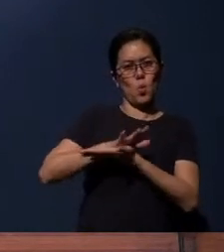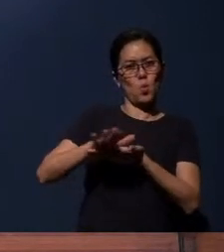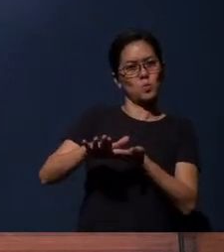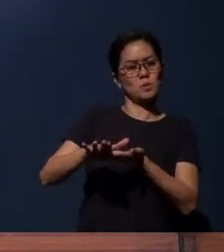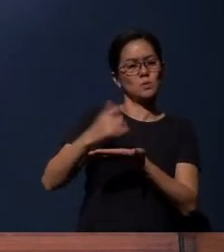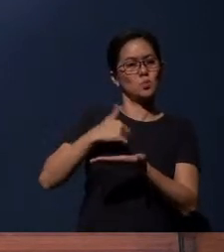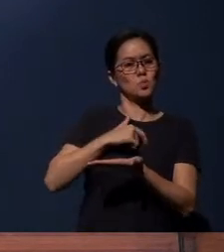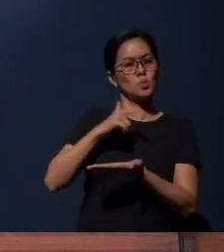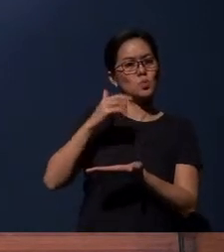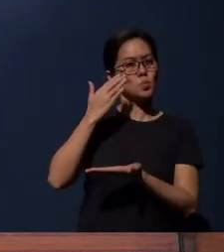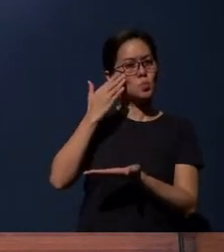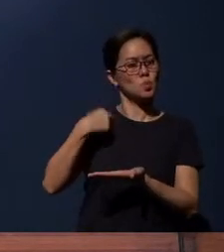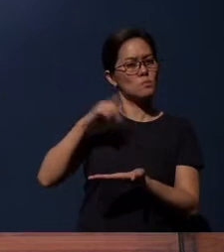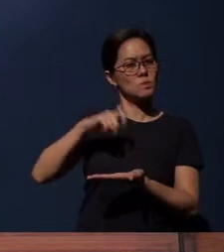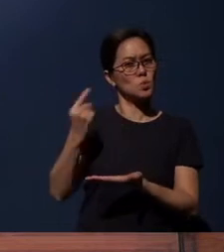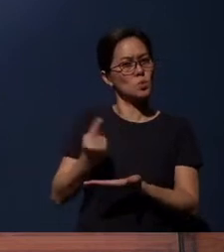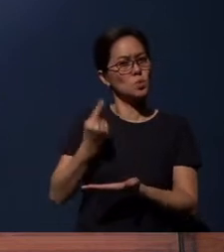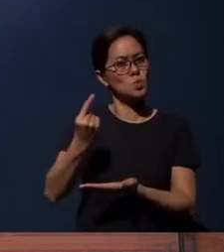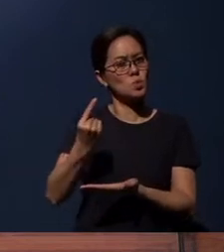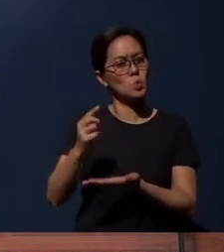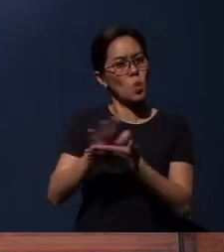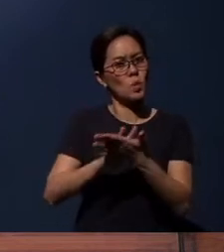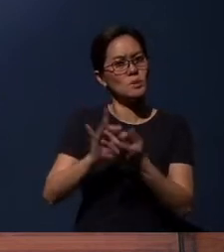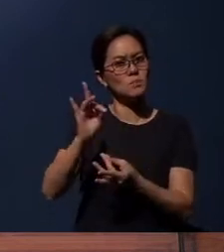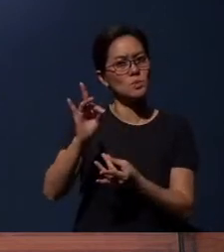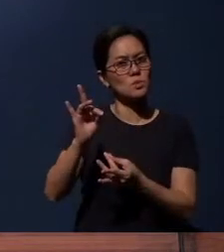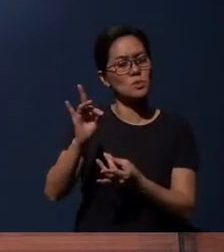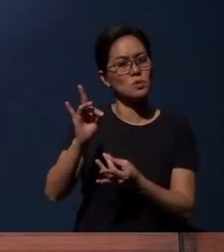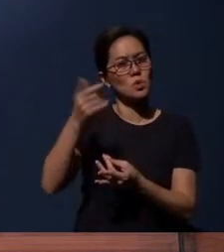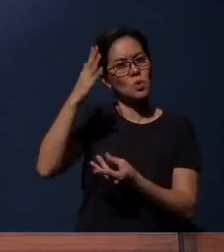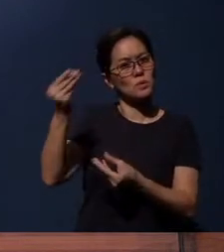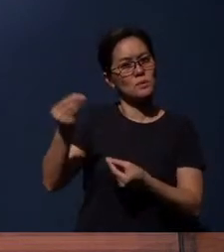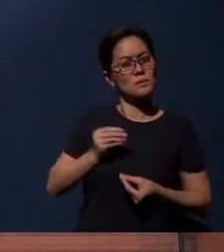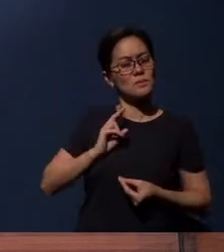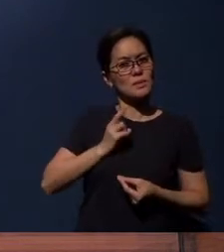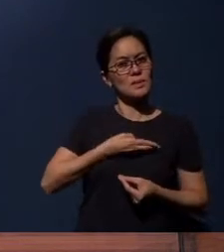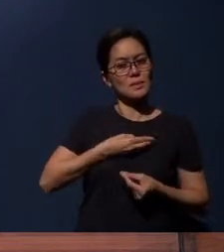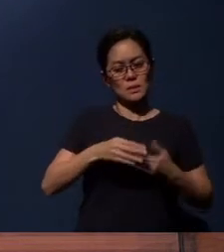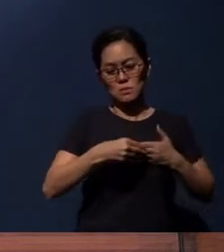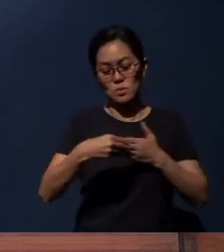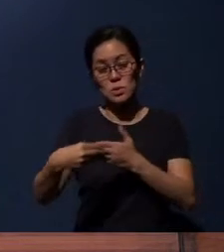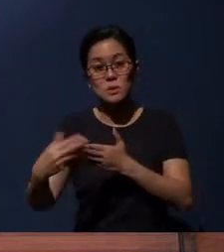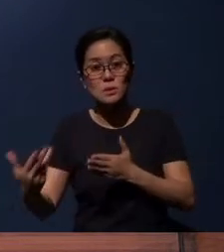for the Holy Spirit, which God has given us to lead us into the understanding of His Word.